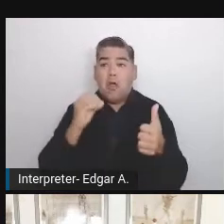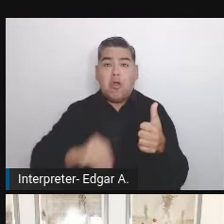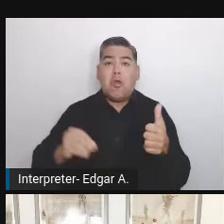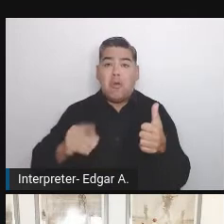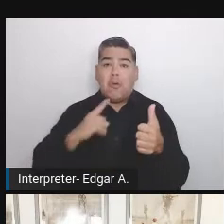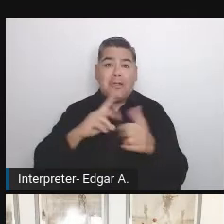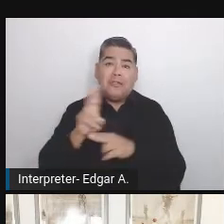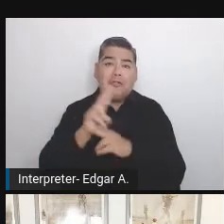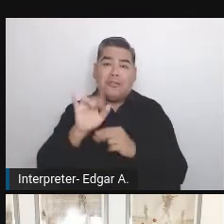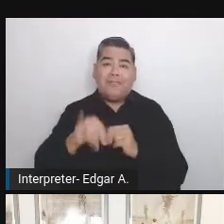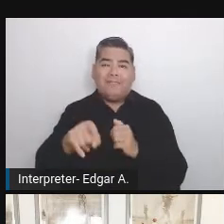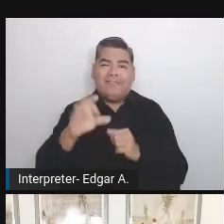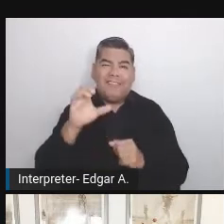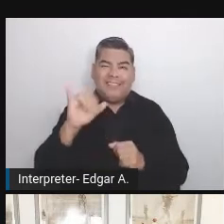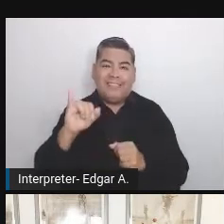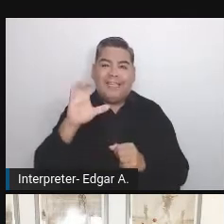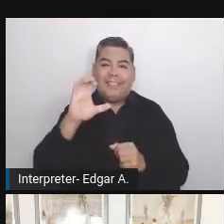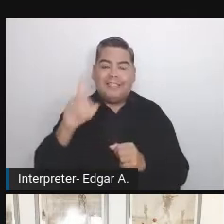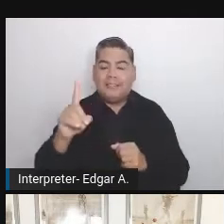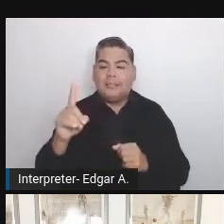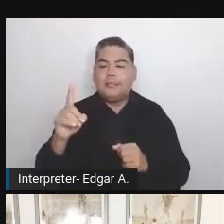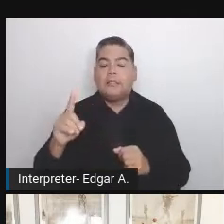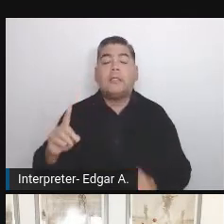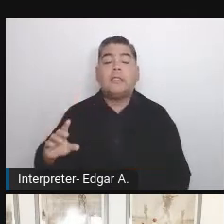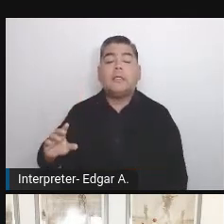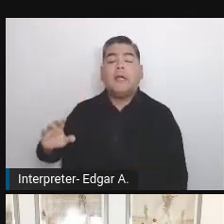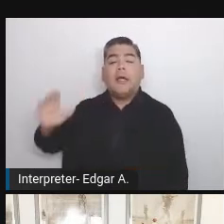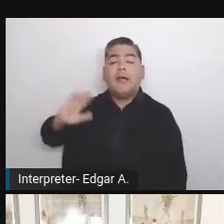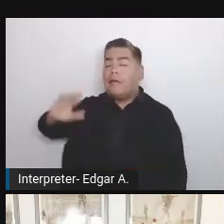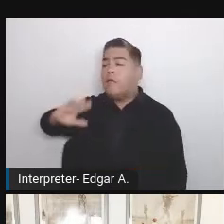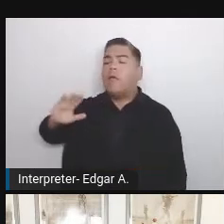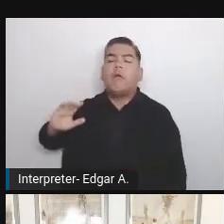which develops a CI/CD platform and I was responsible